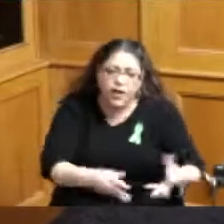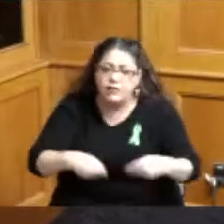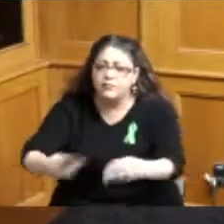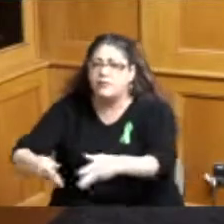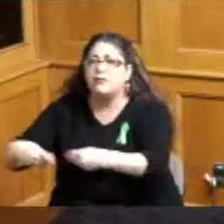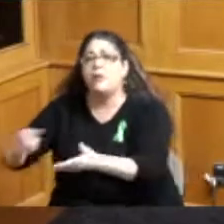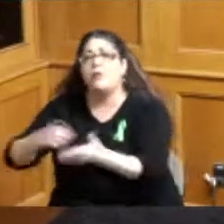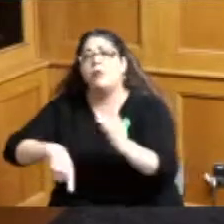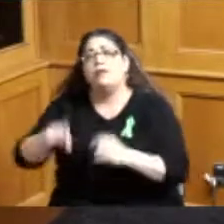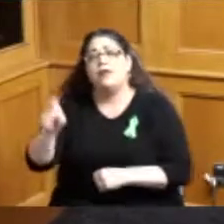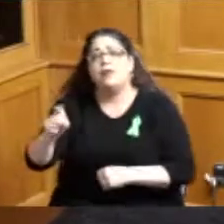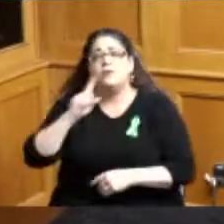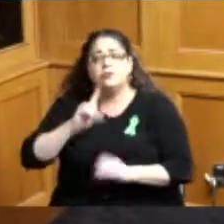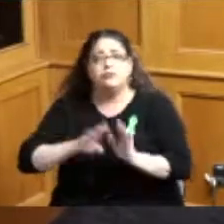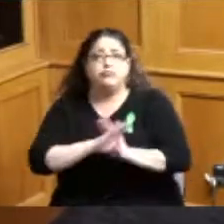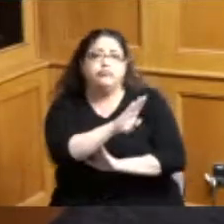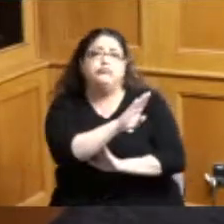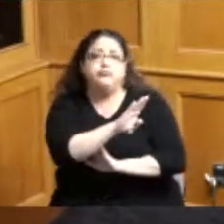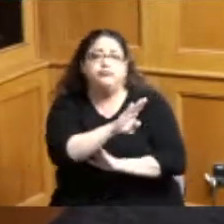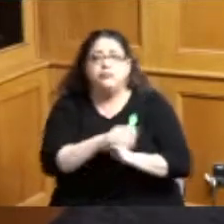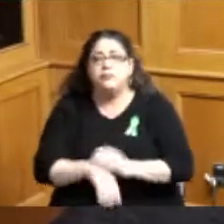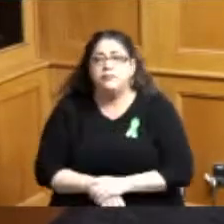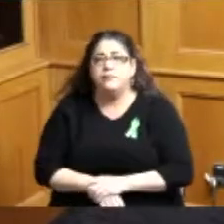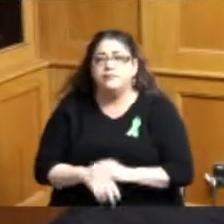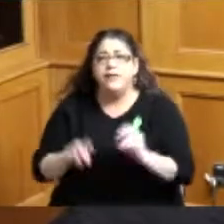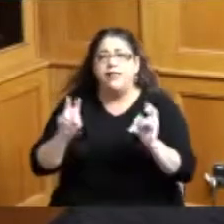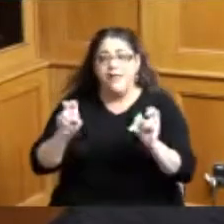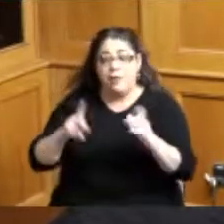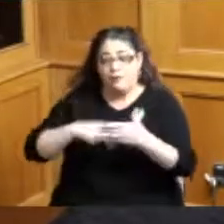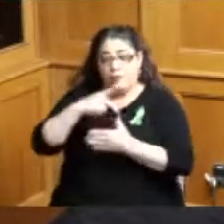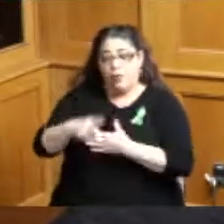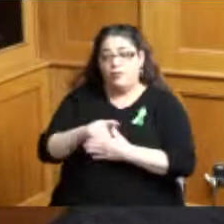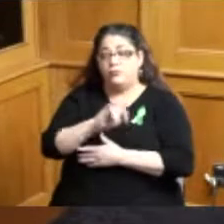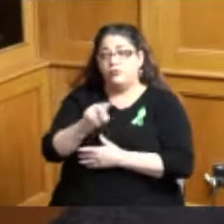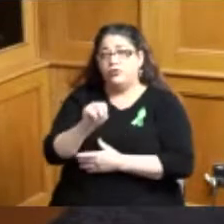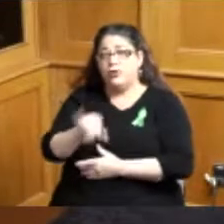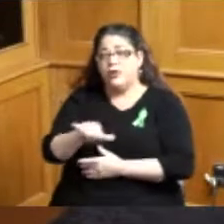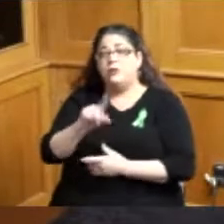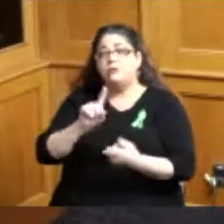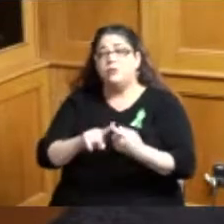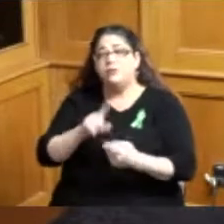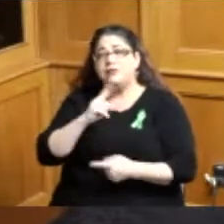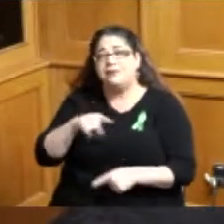and whereas journey to successful living partners with Hamilton County's Job and Family Services